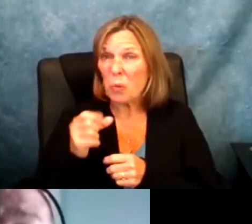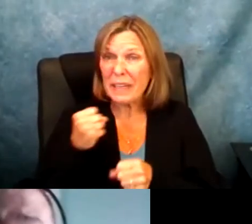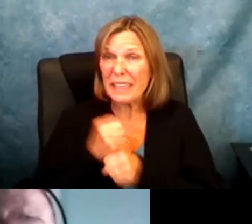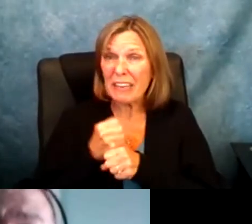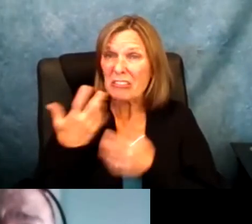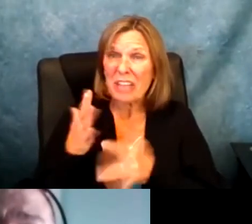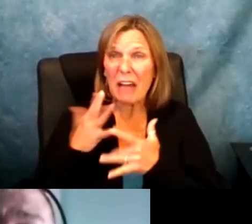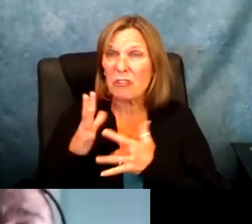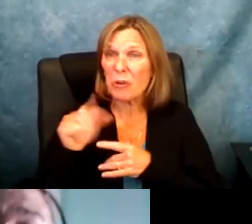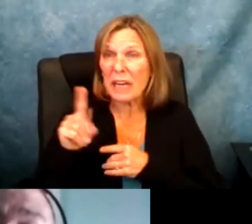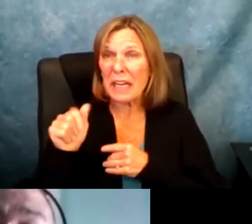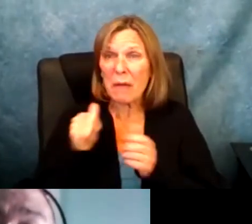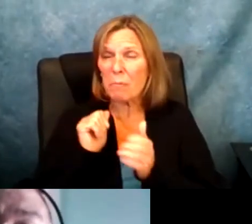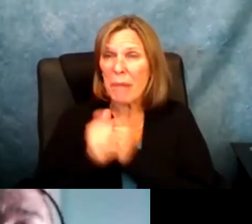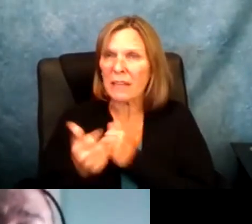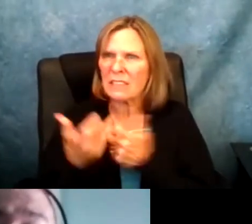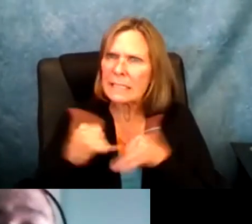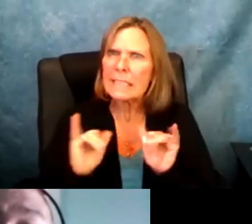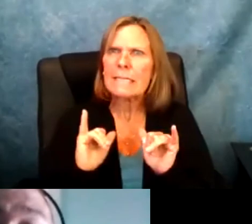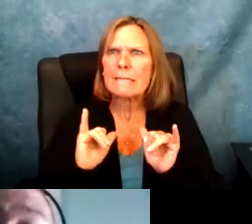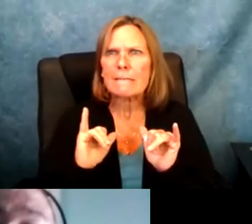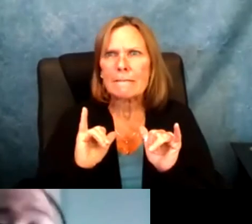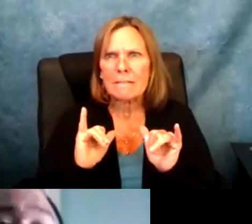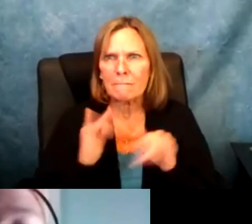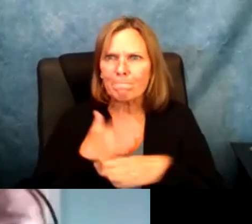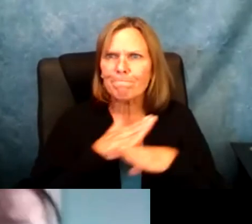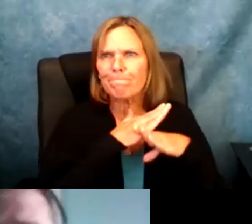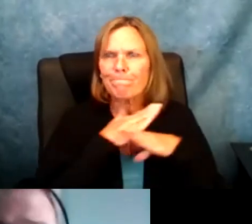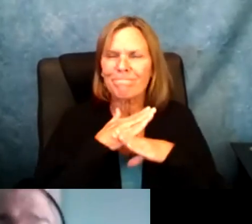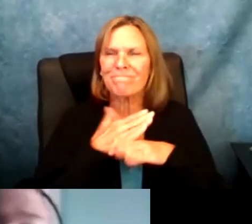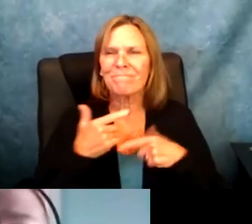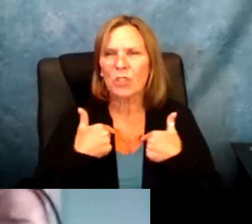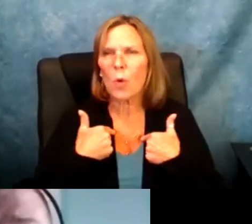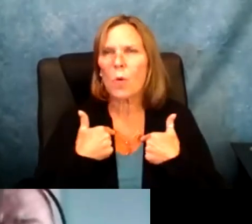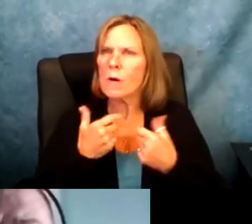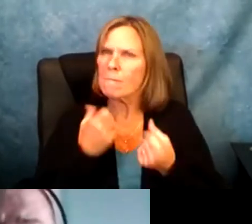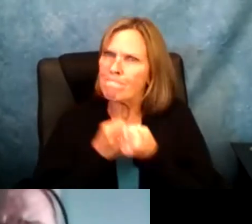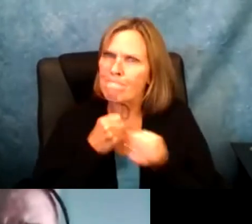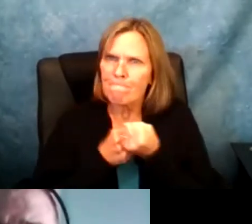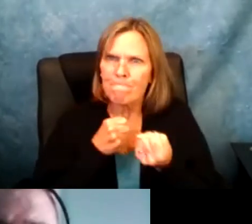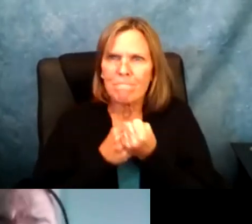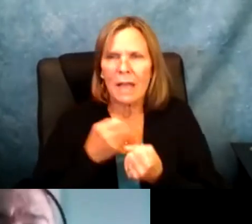10-11 years ago which would have been about 20 years after the ADA was passed. There was still glaring